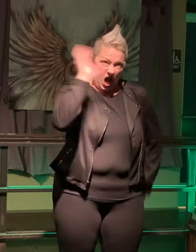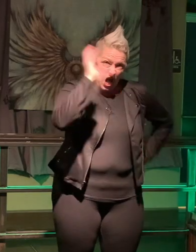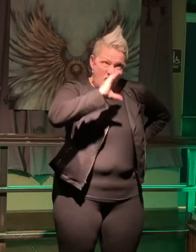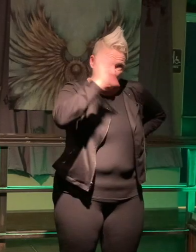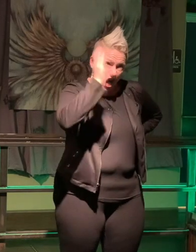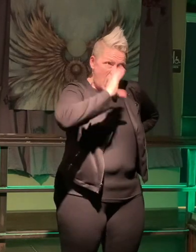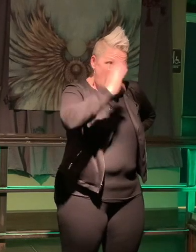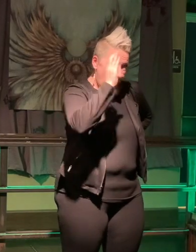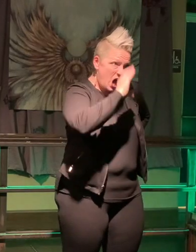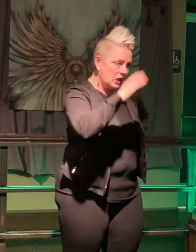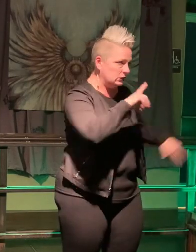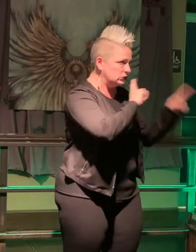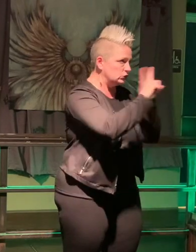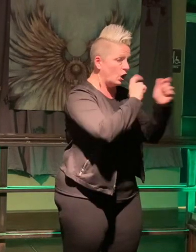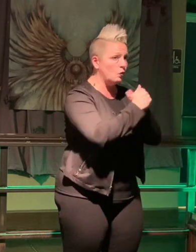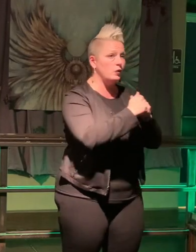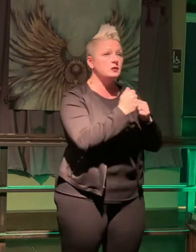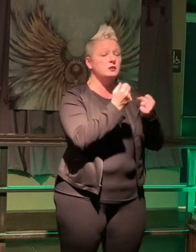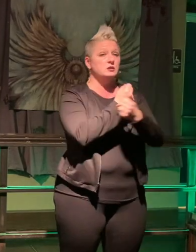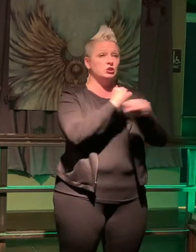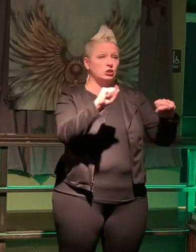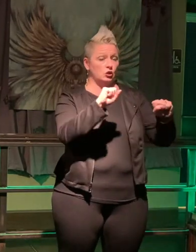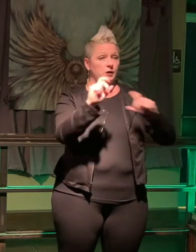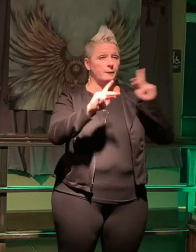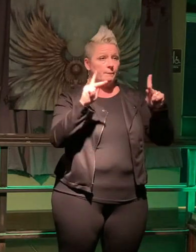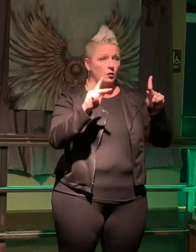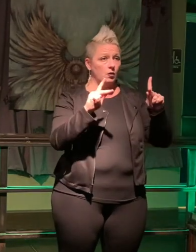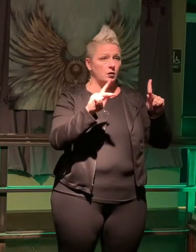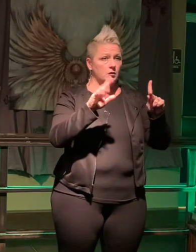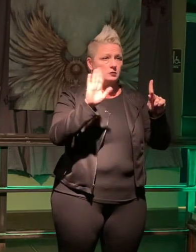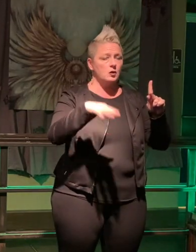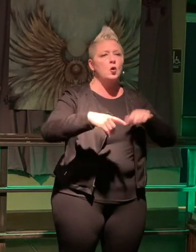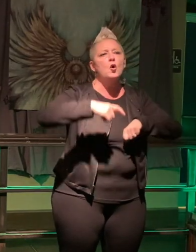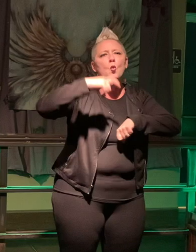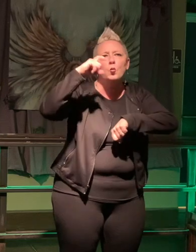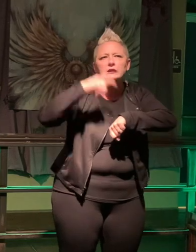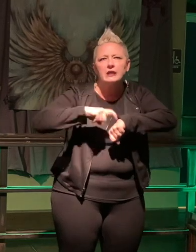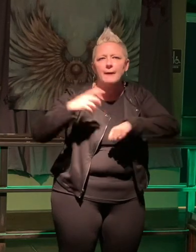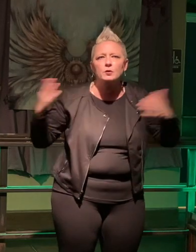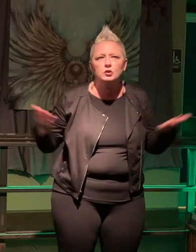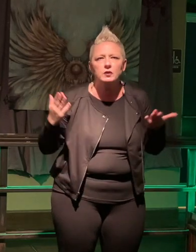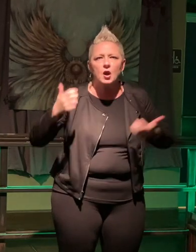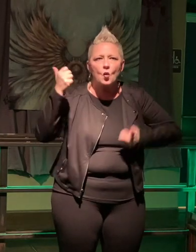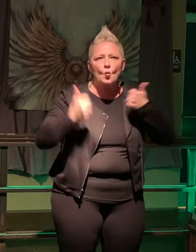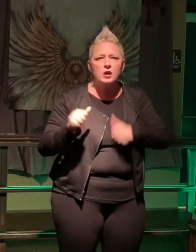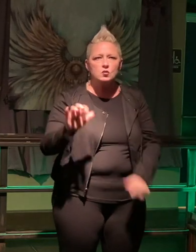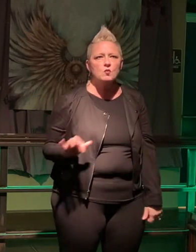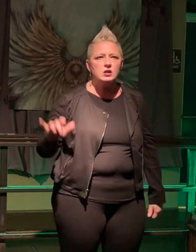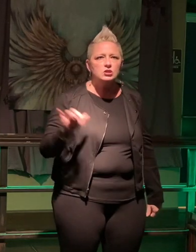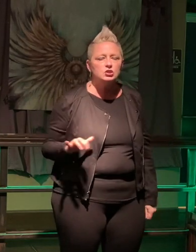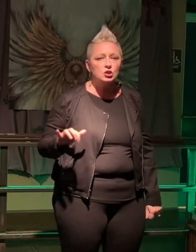to talk to the security people she said "What time were you here? what register?" she took the security